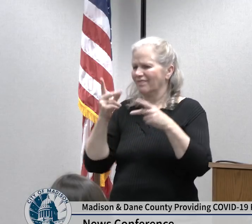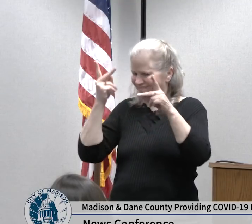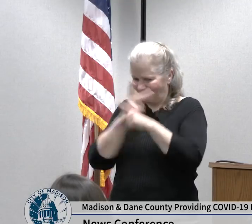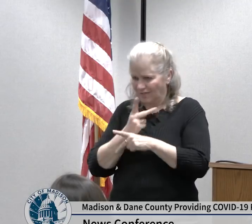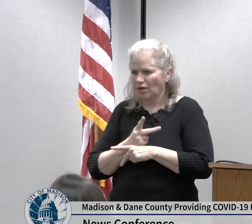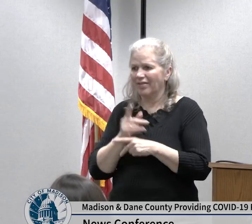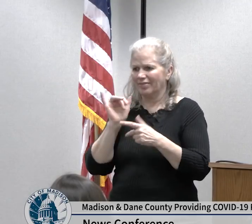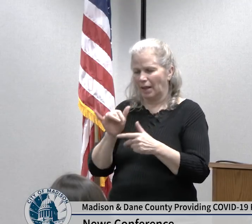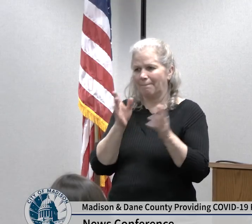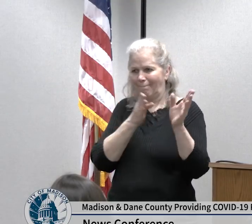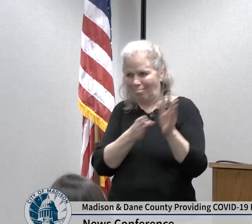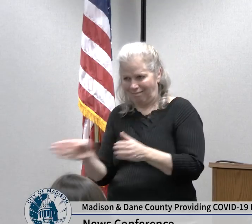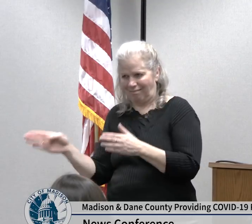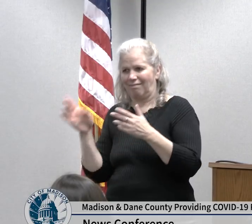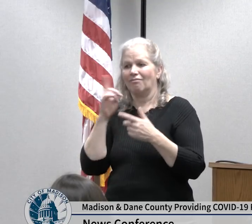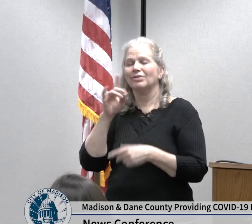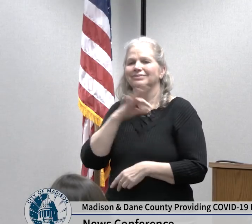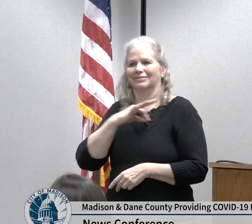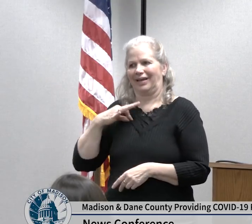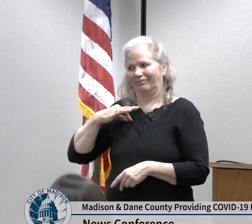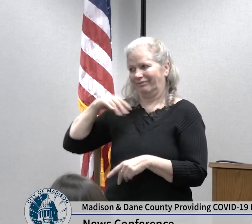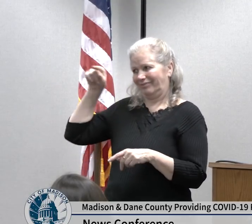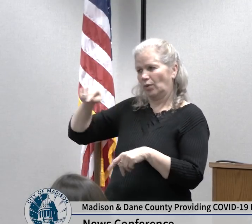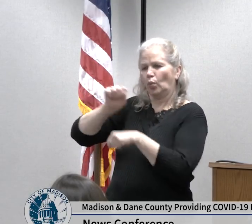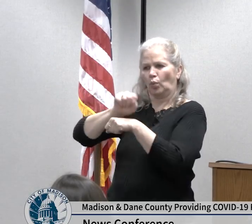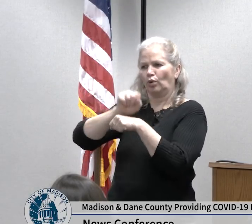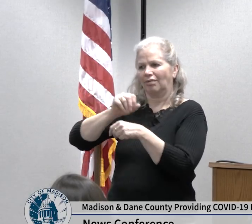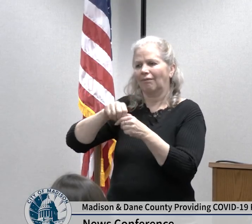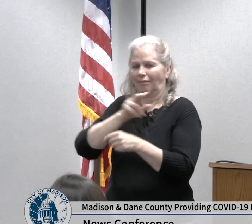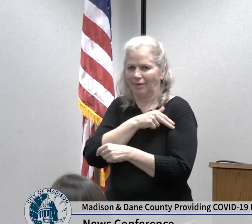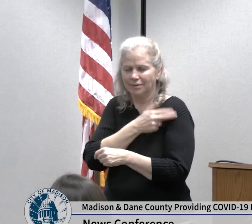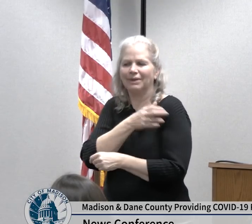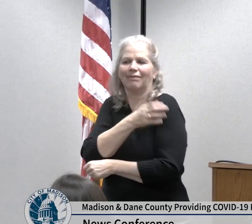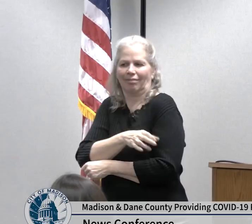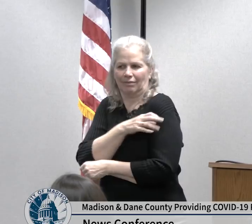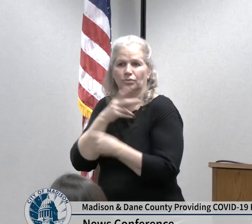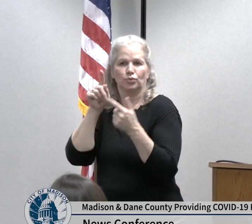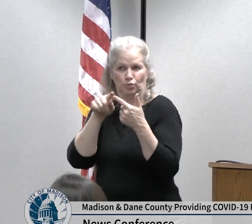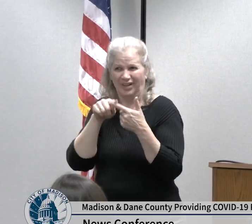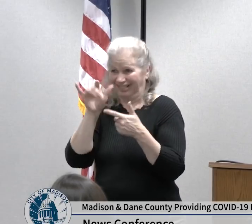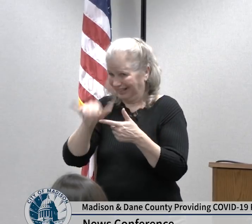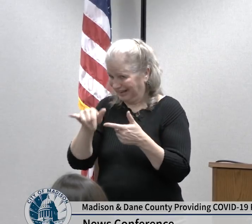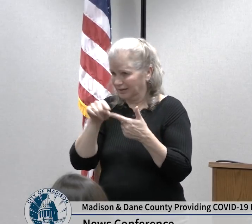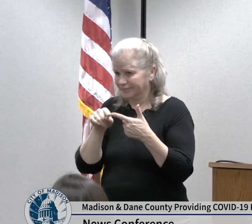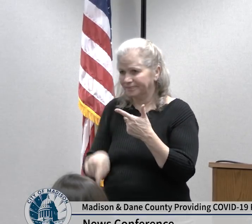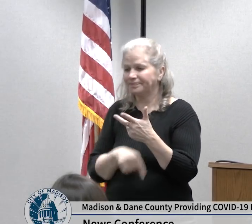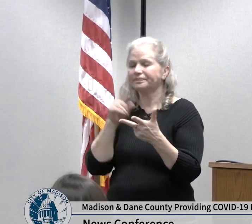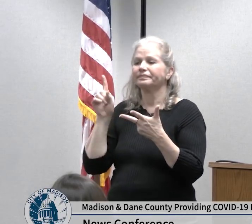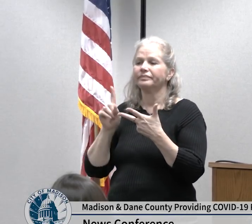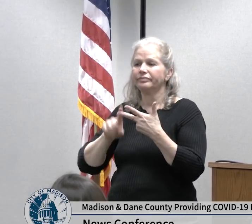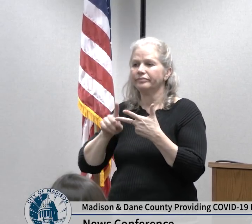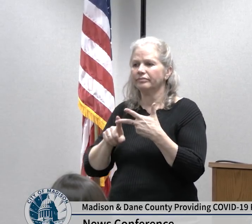staffing should that become necessary the third thing that I'm sure many of you have seen is that we are all grappling with what are considered to be